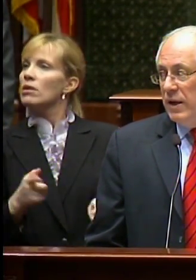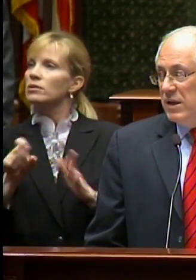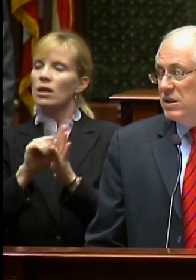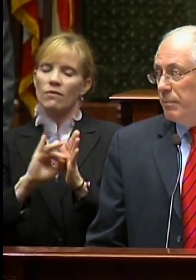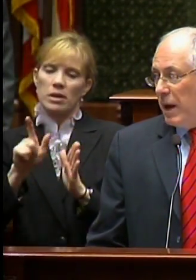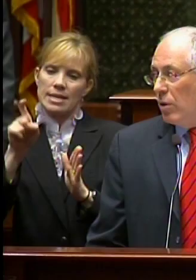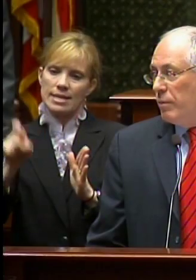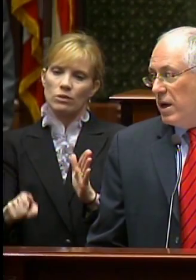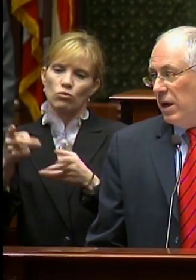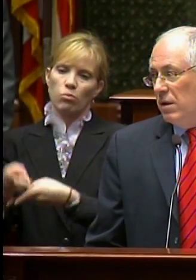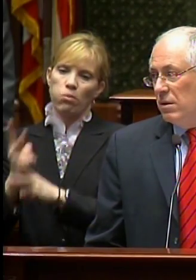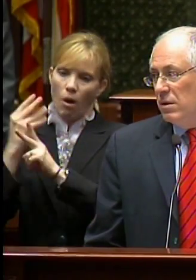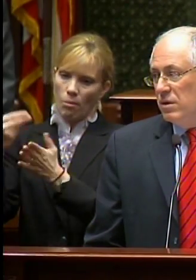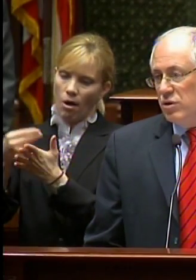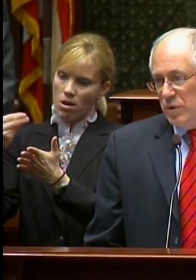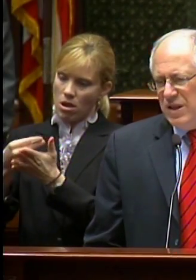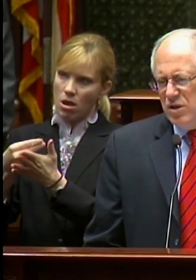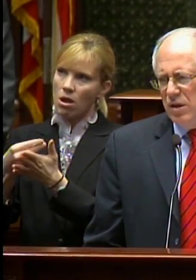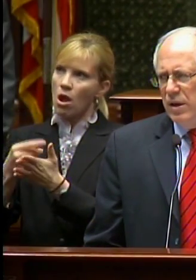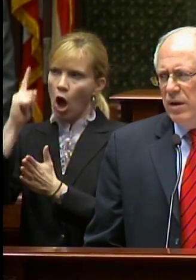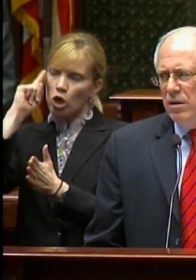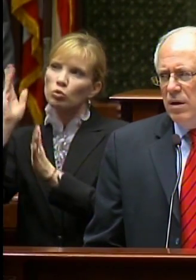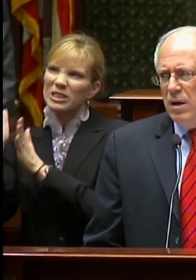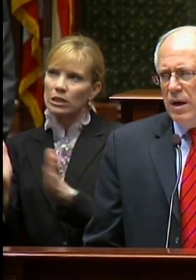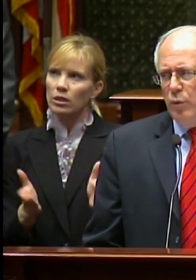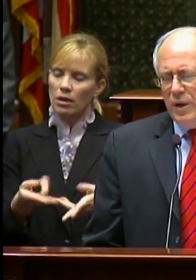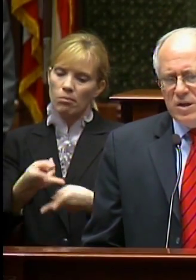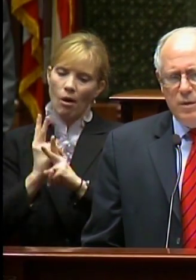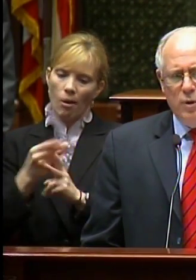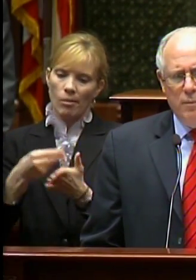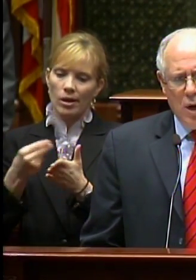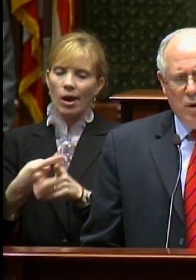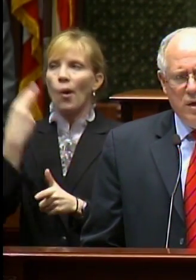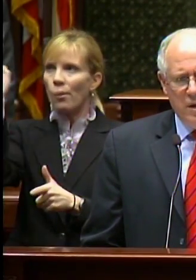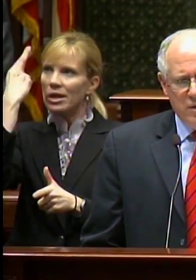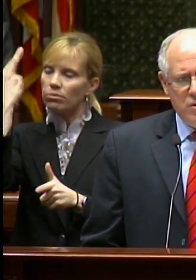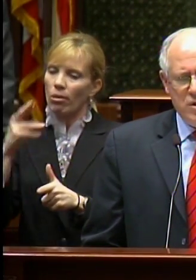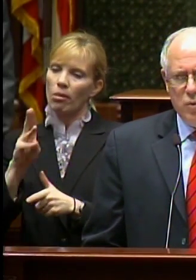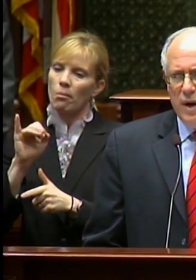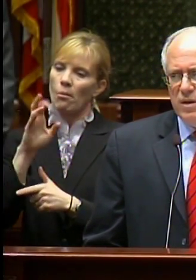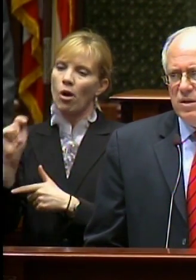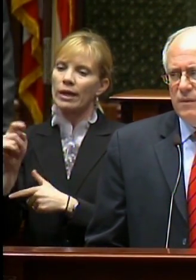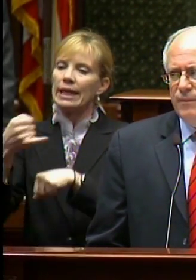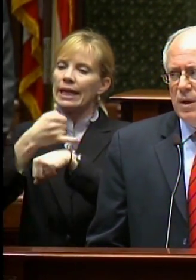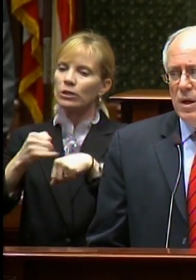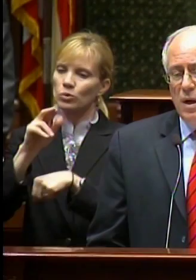needs to borrow money strategically -- at reasonable market interest rates.